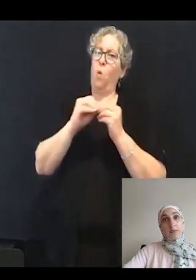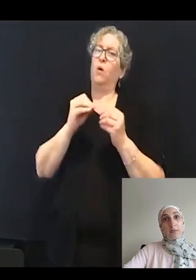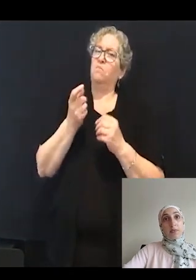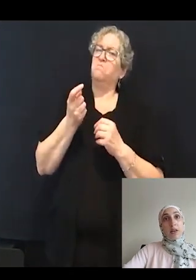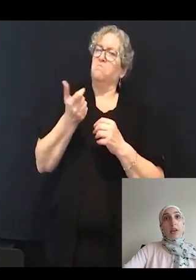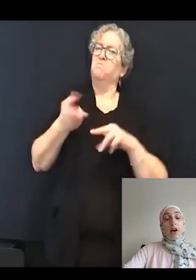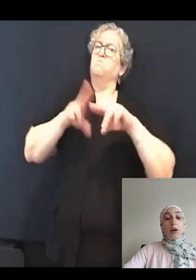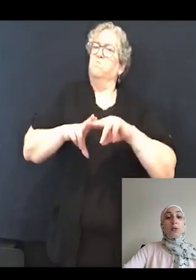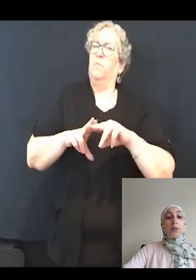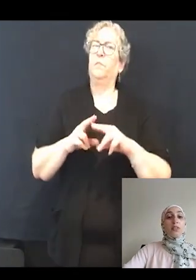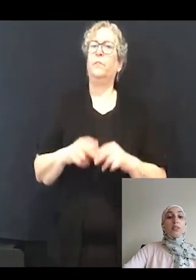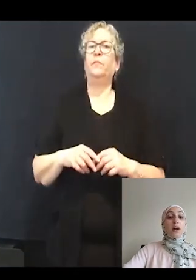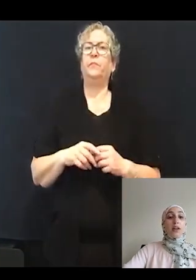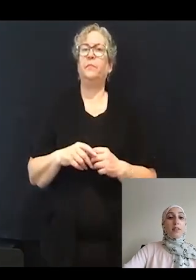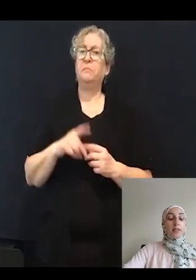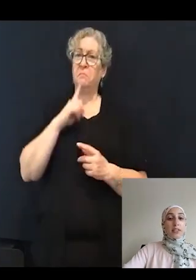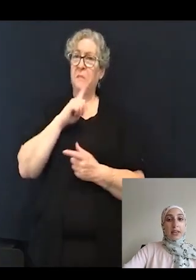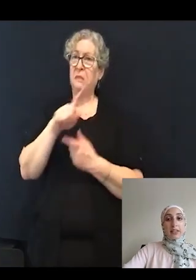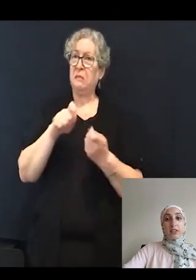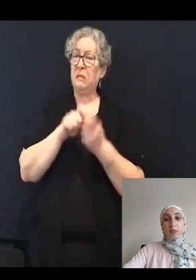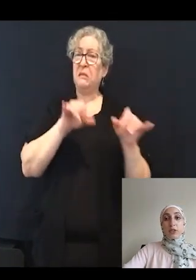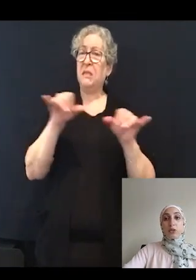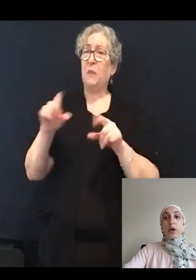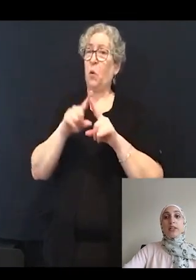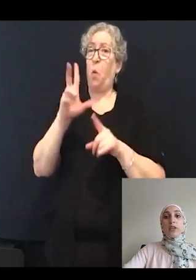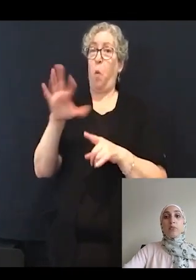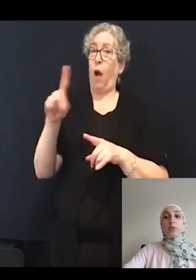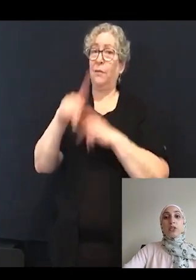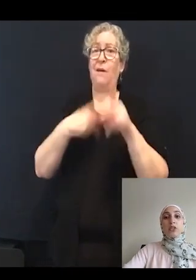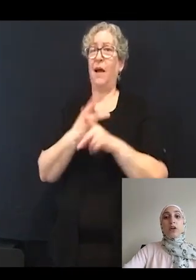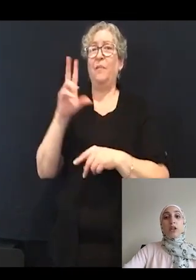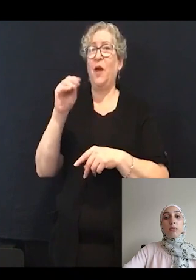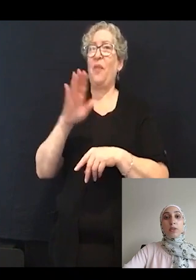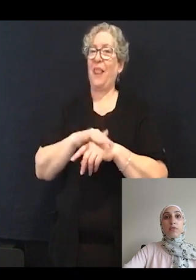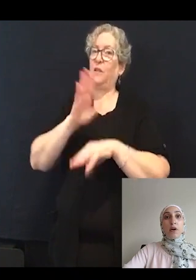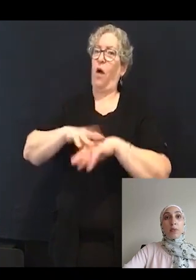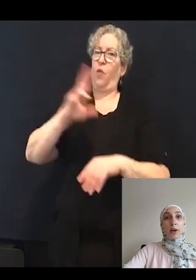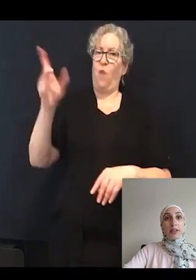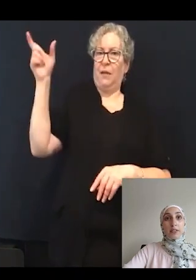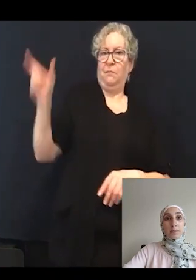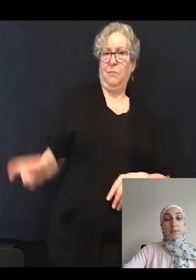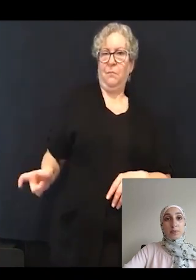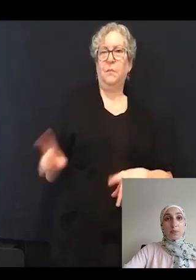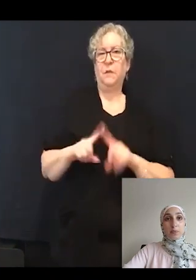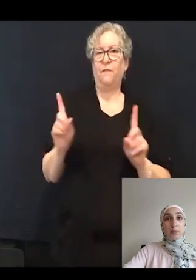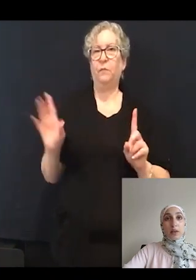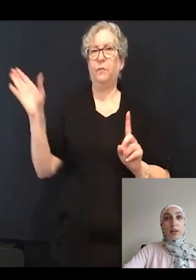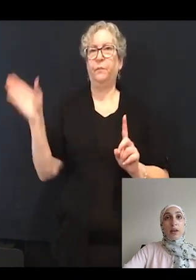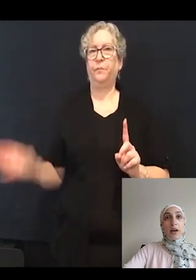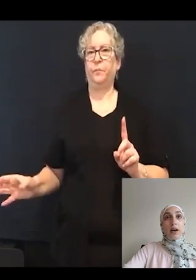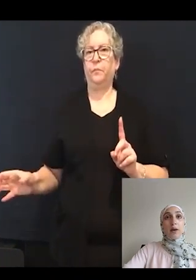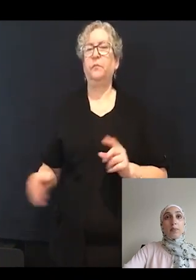Although this is not exactly similar to wild type, which is the column on the far right, it